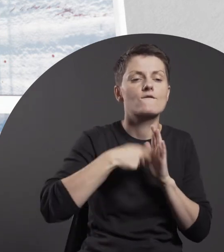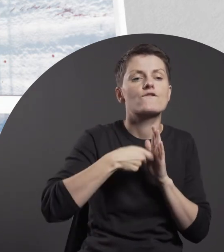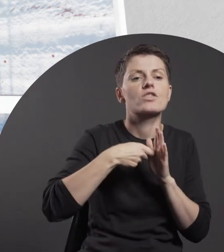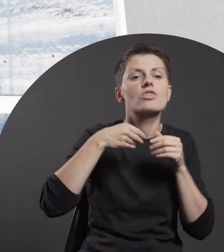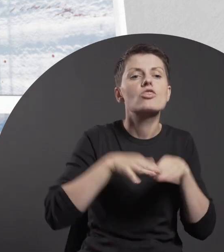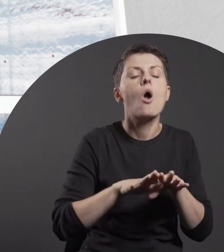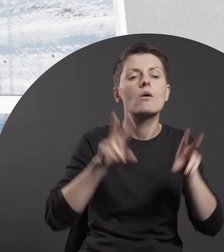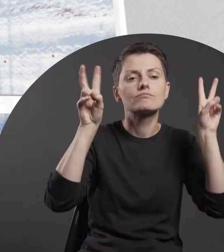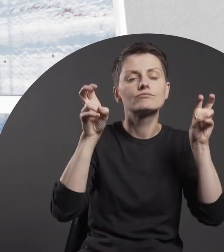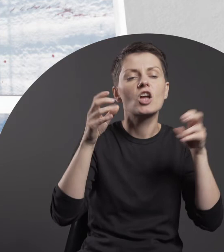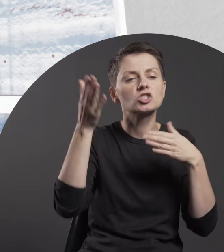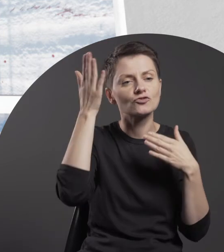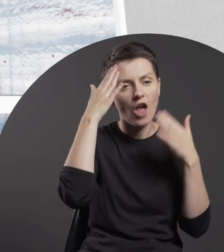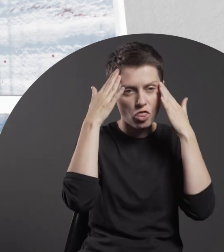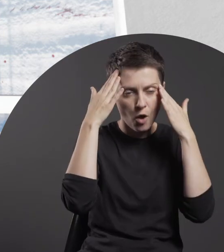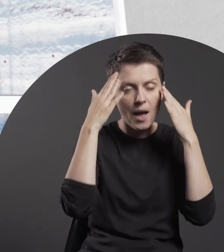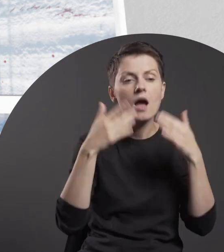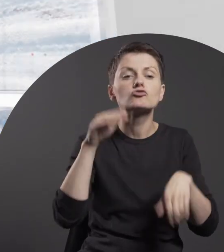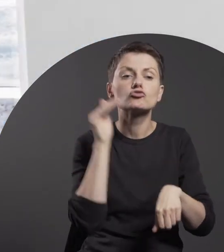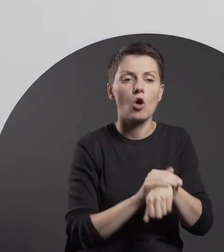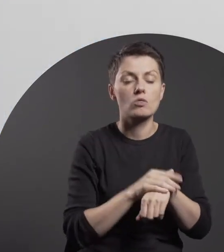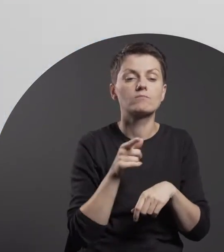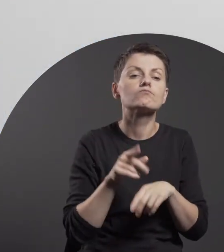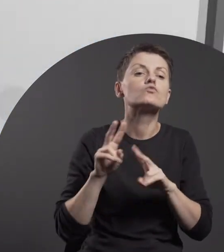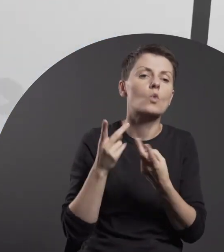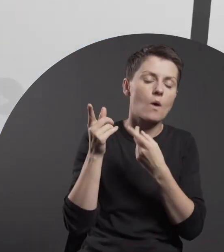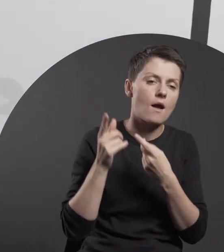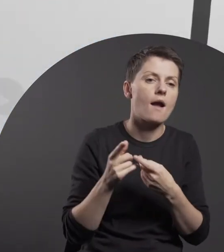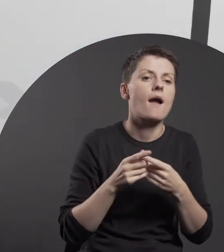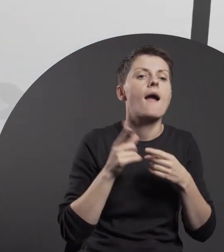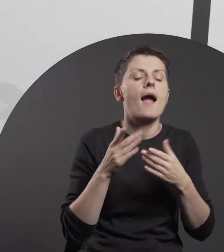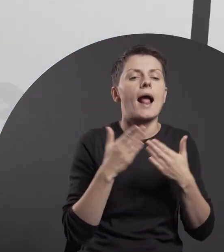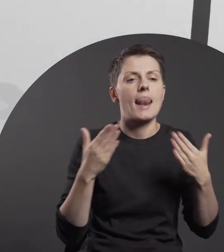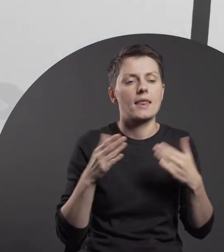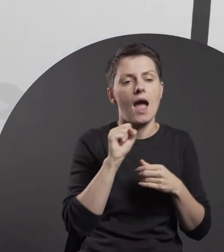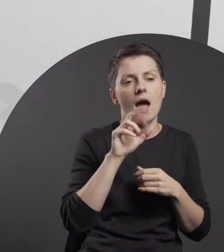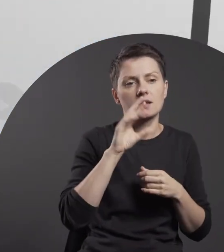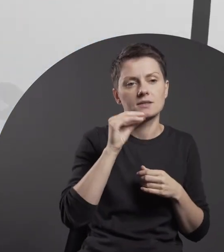a piece of video art, part of the collection of the Arsenał Gallery in Białystok.